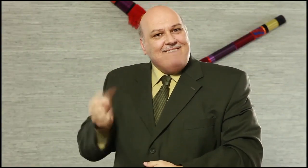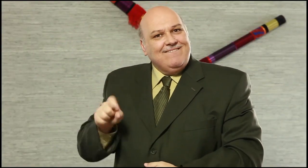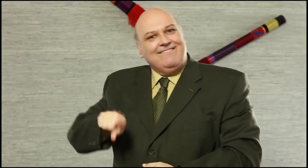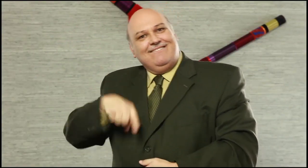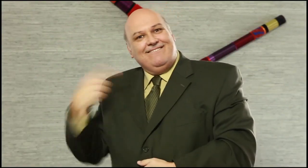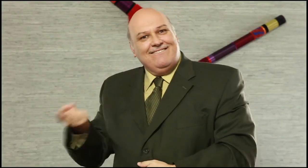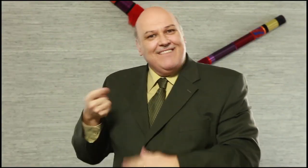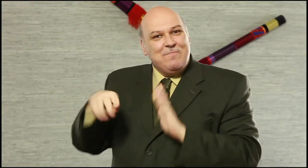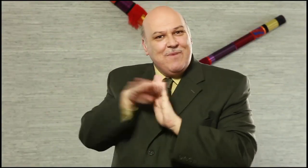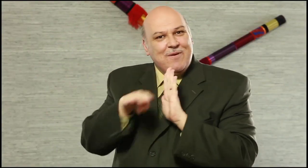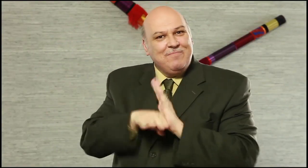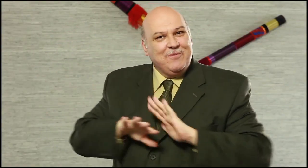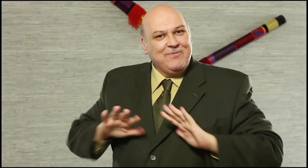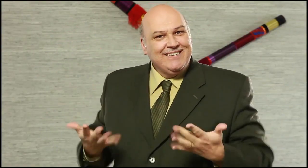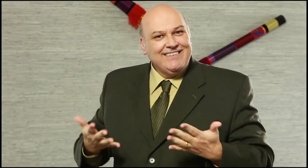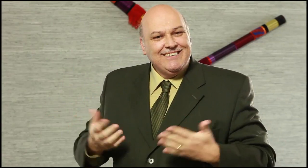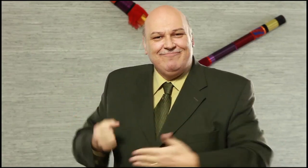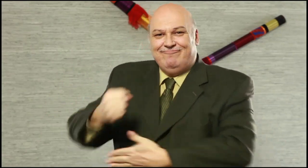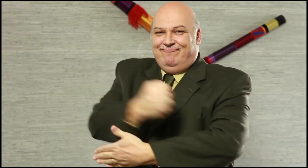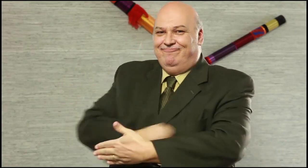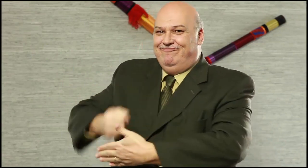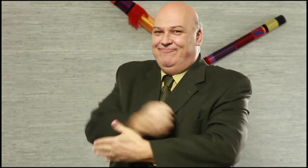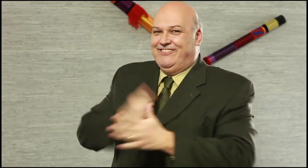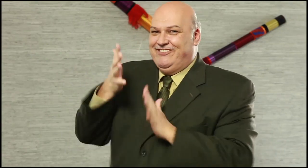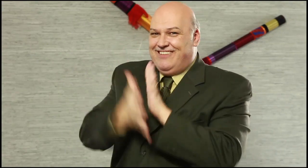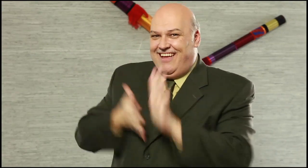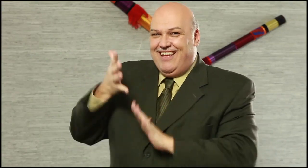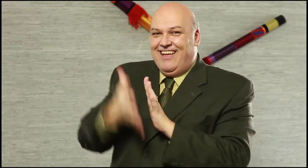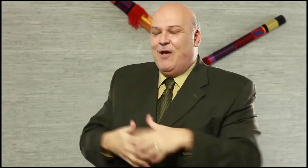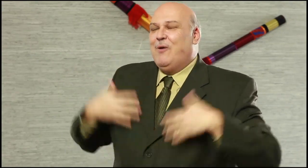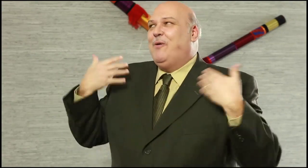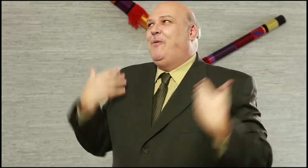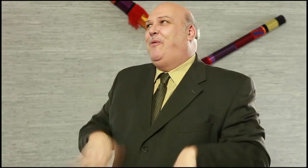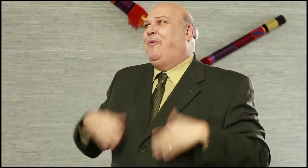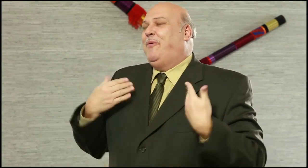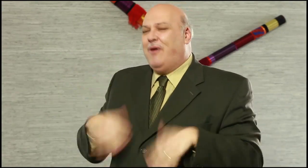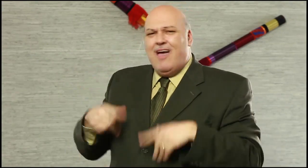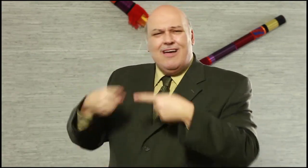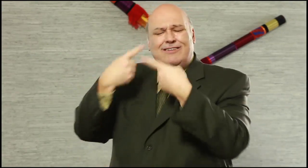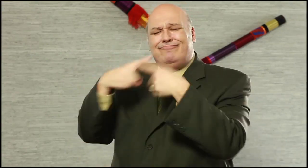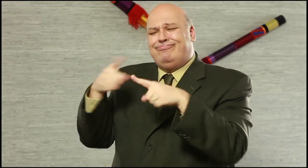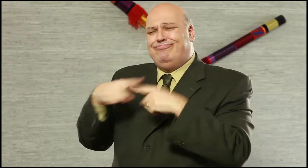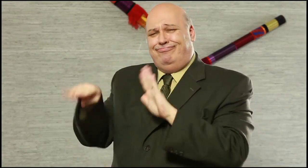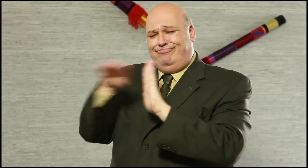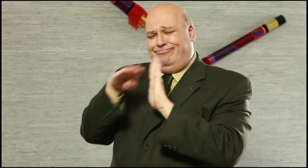Each “CookSign” recipe will also be included in